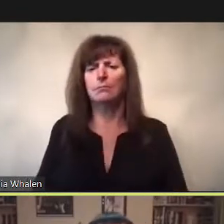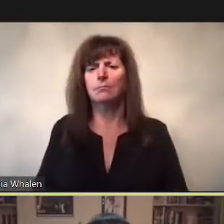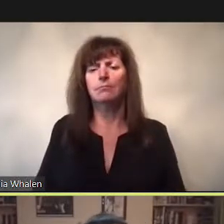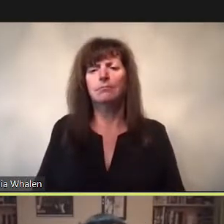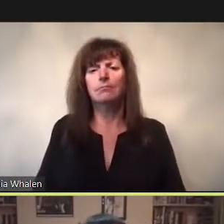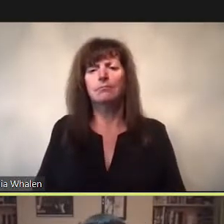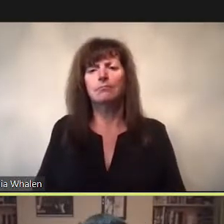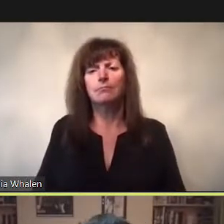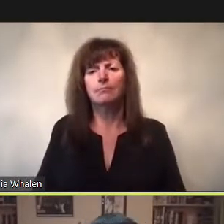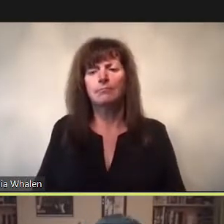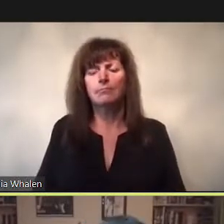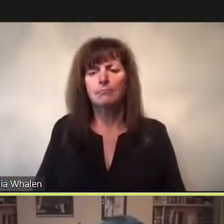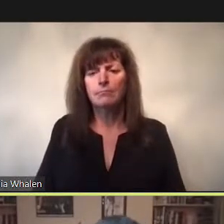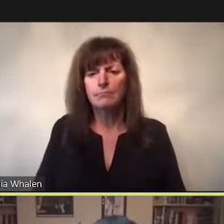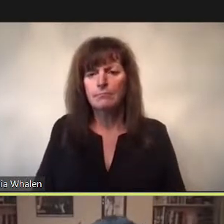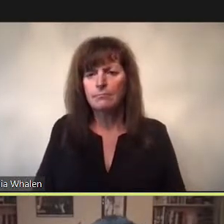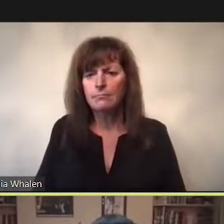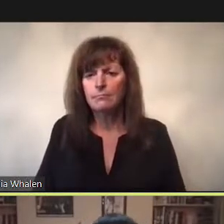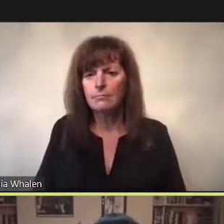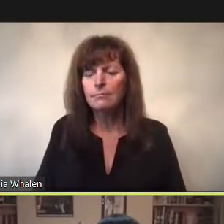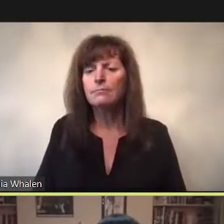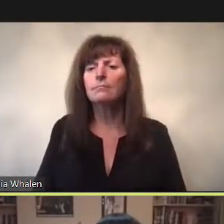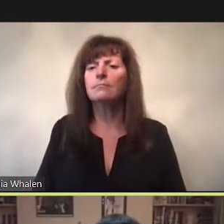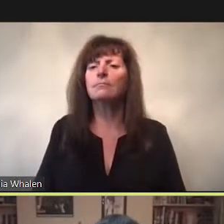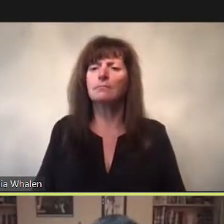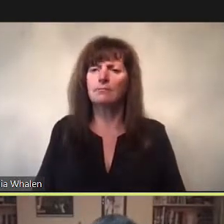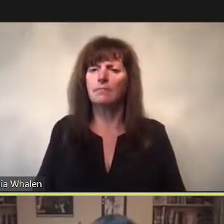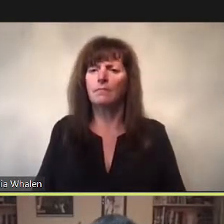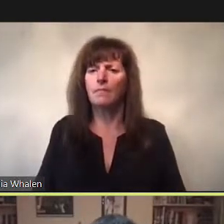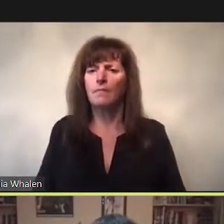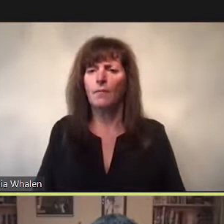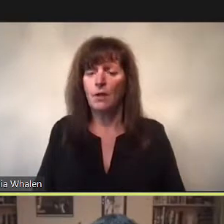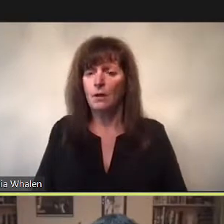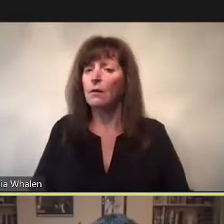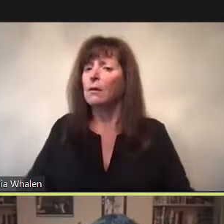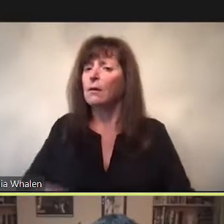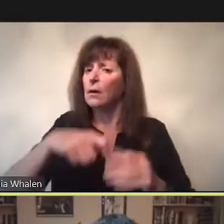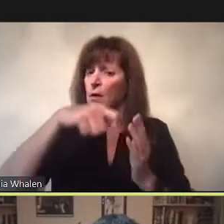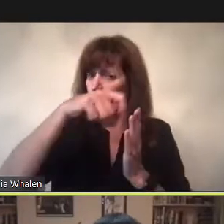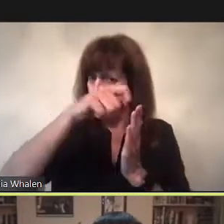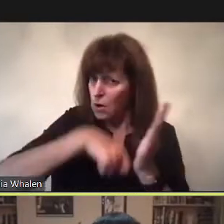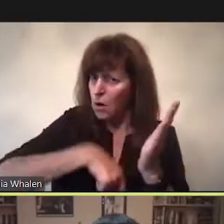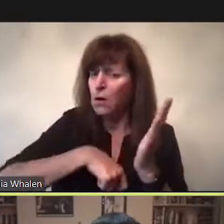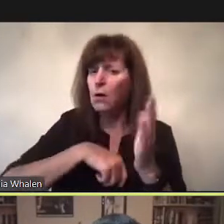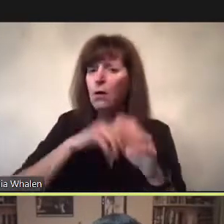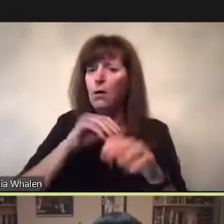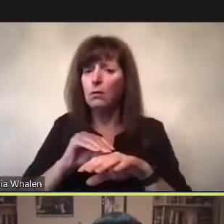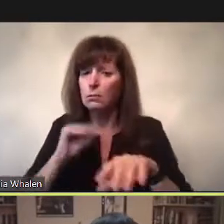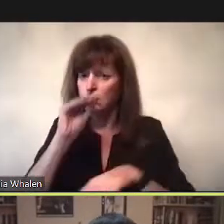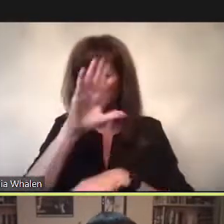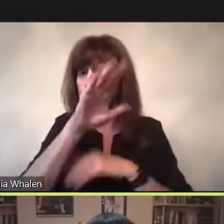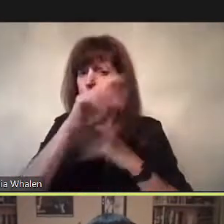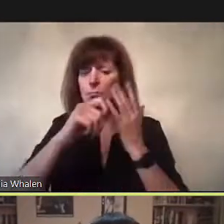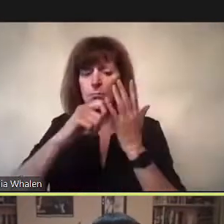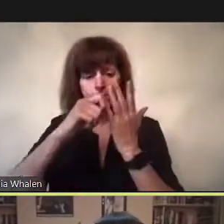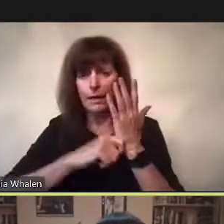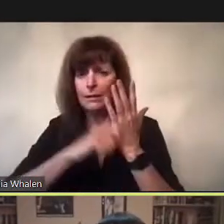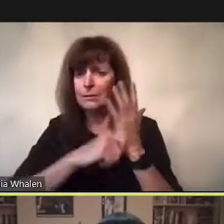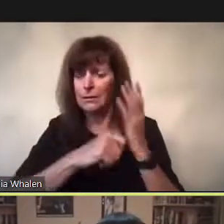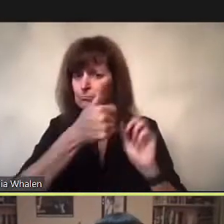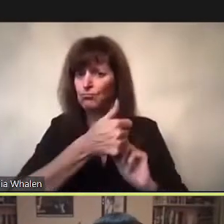In the text which would appear in Drummer, later that August,